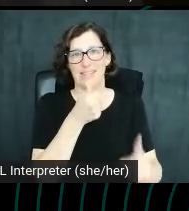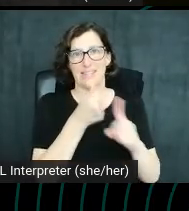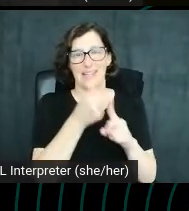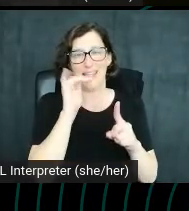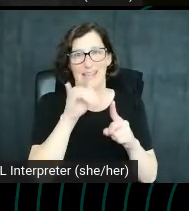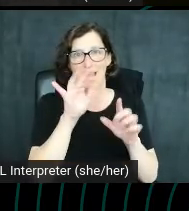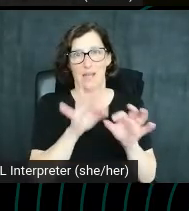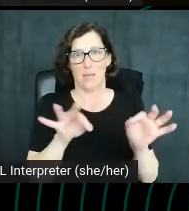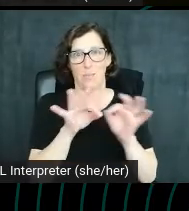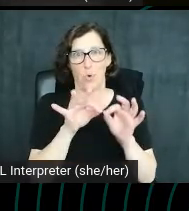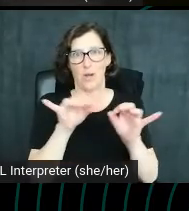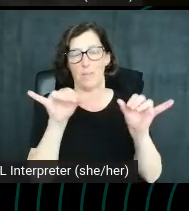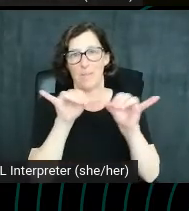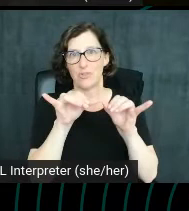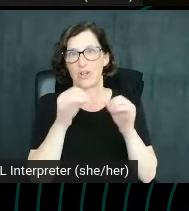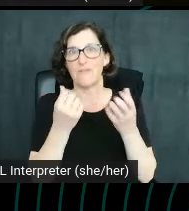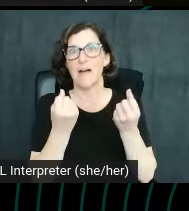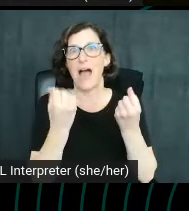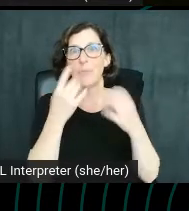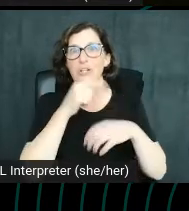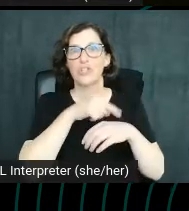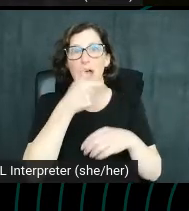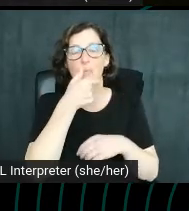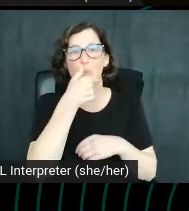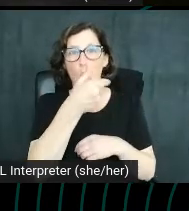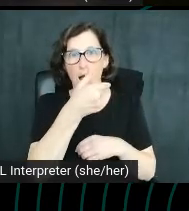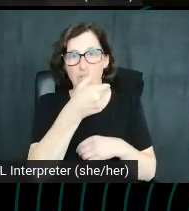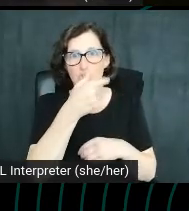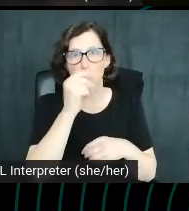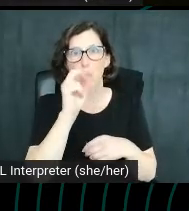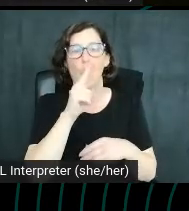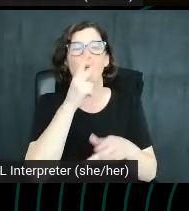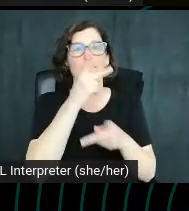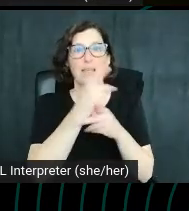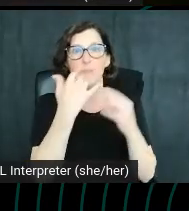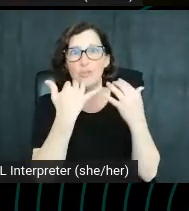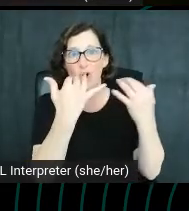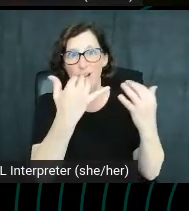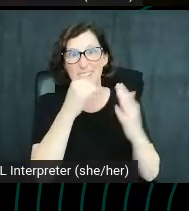total watch time, or audience retention, and YouTube's going to really punish your video for that.